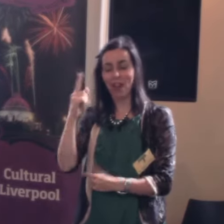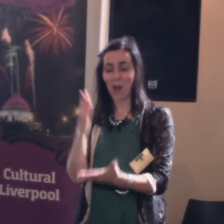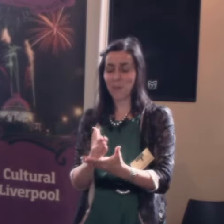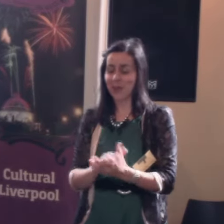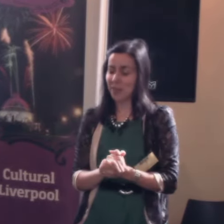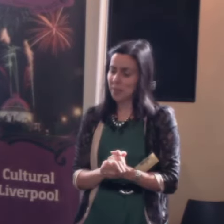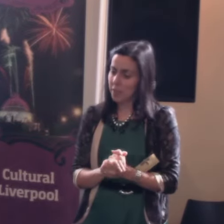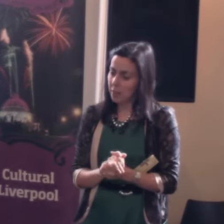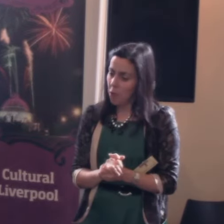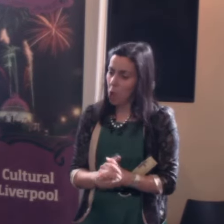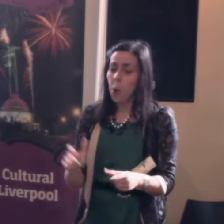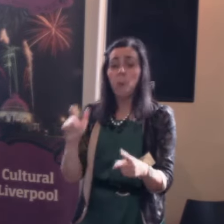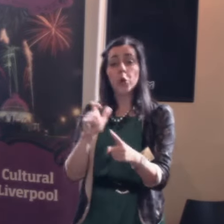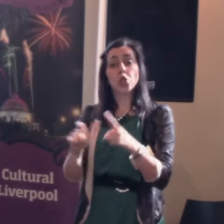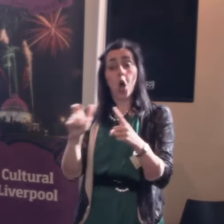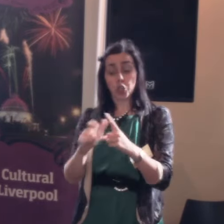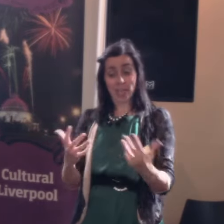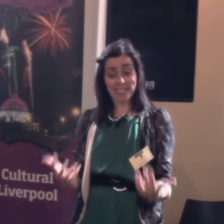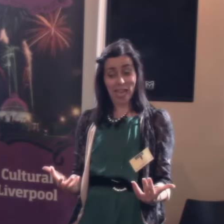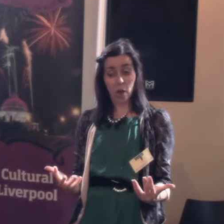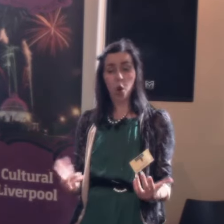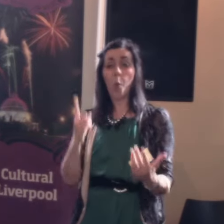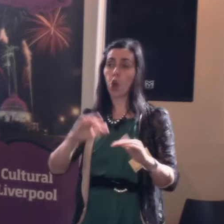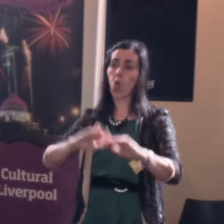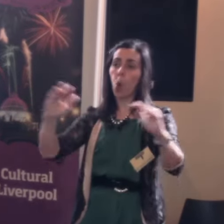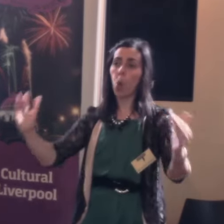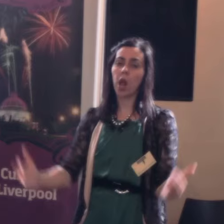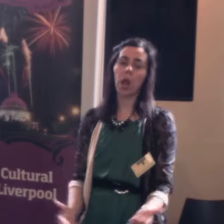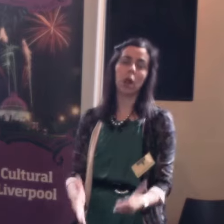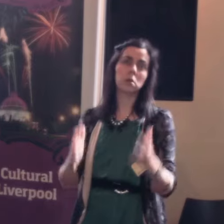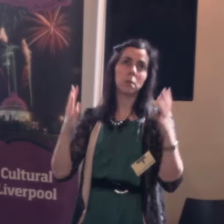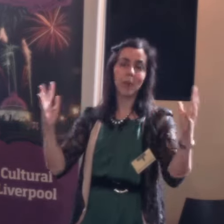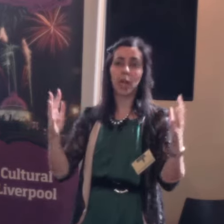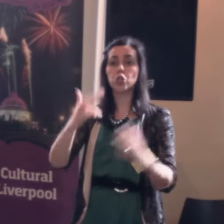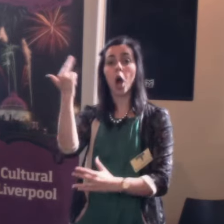But actually DaDa is now one of the world's major arts festivals